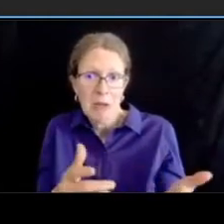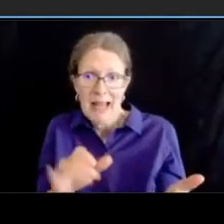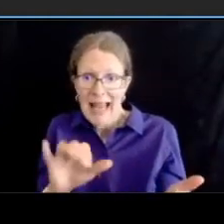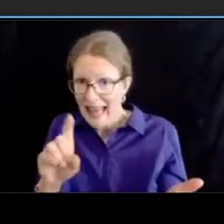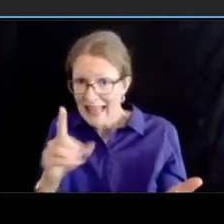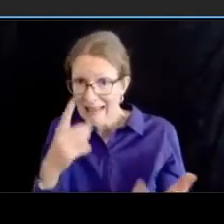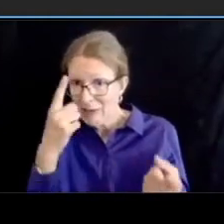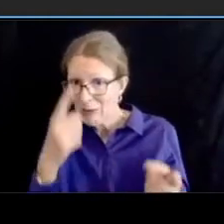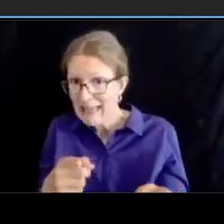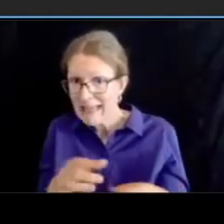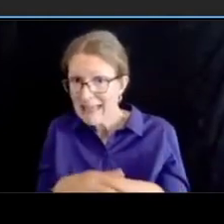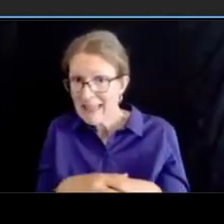okay thank you